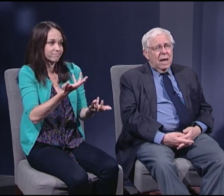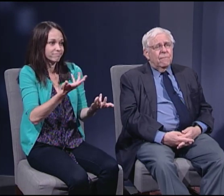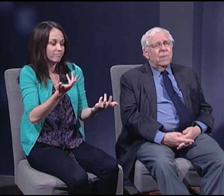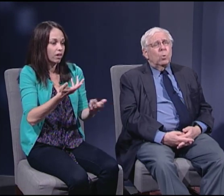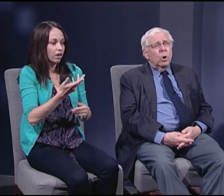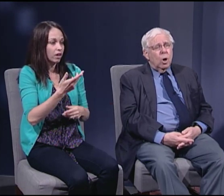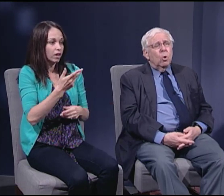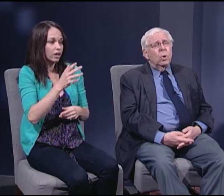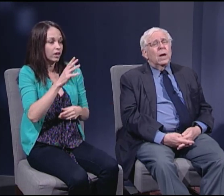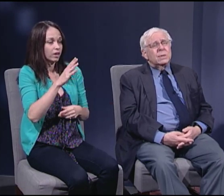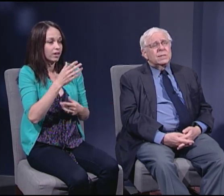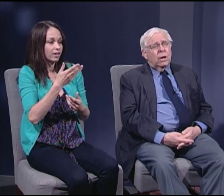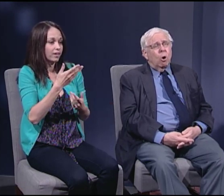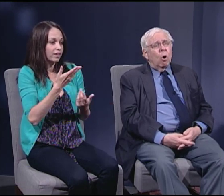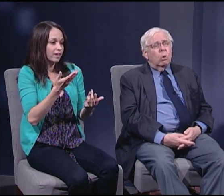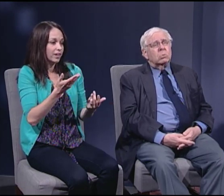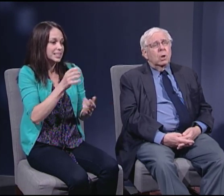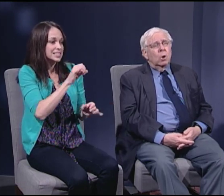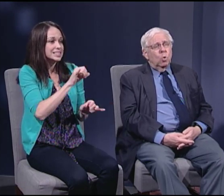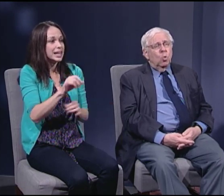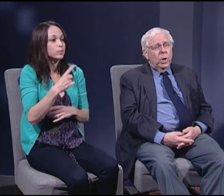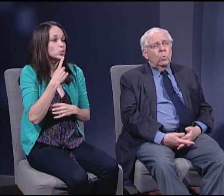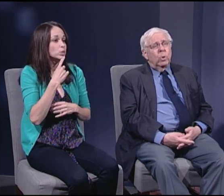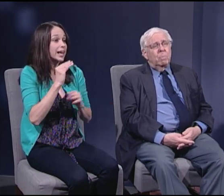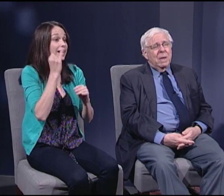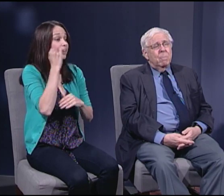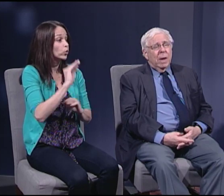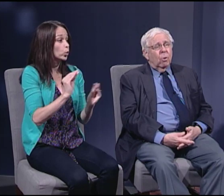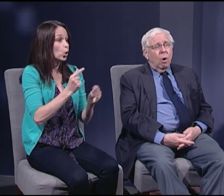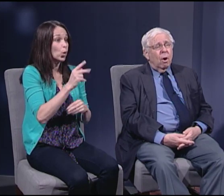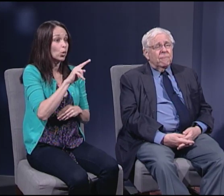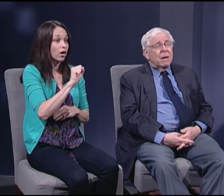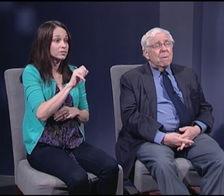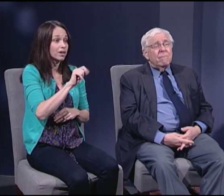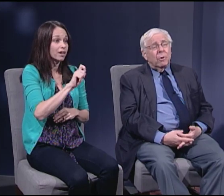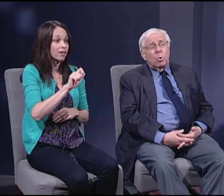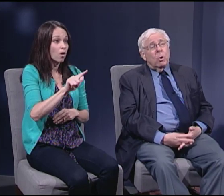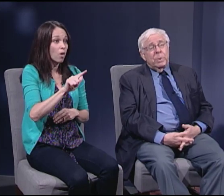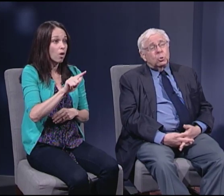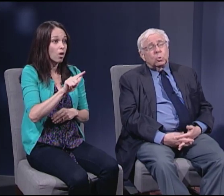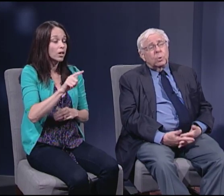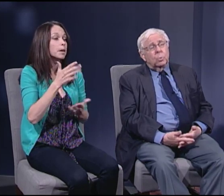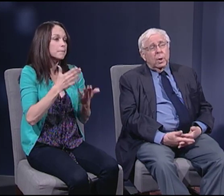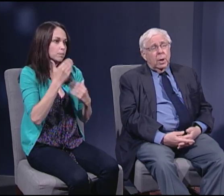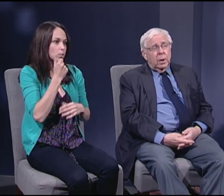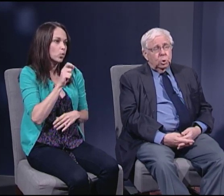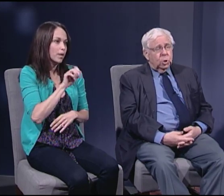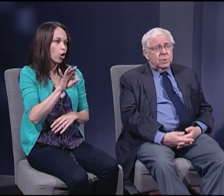if there were no guns at all, we would be better off." That they very well be true just